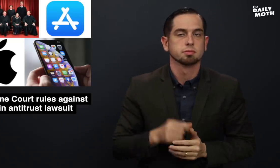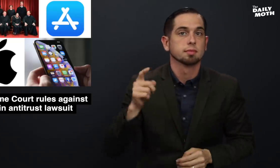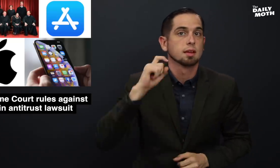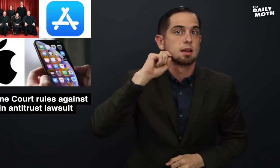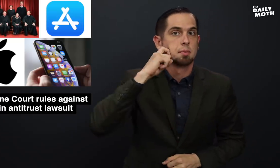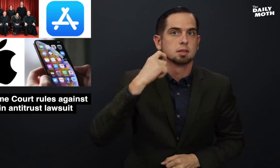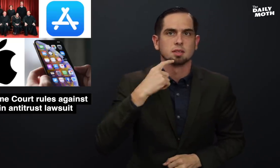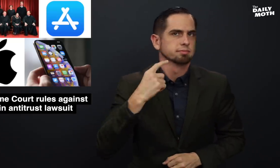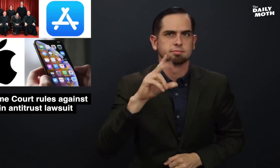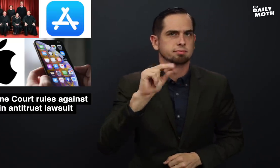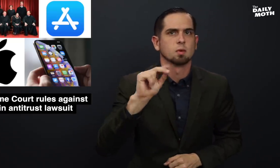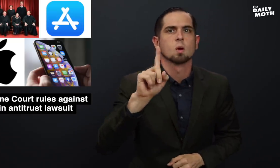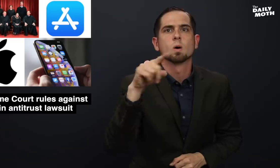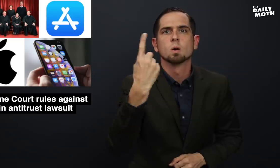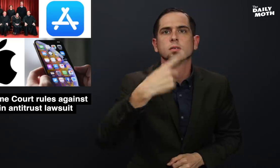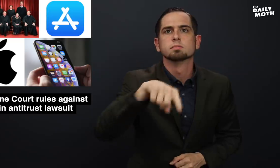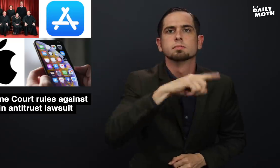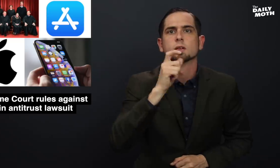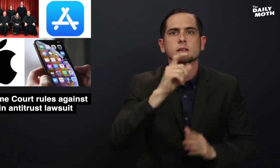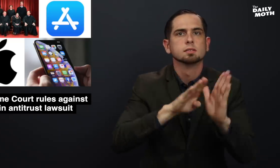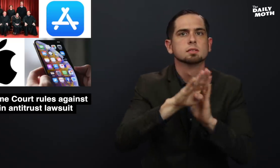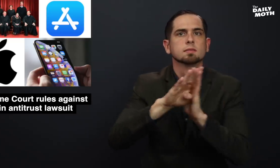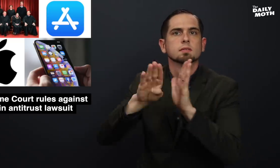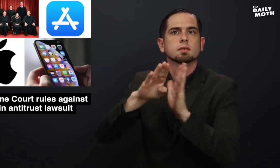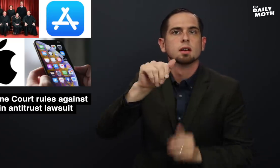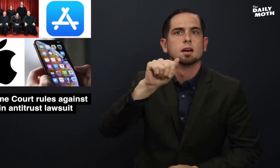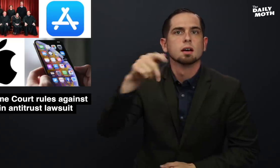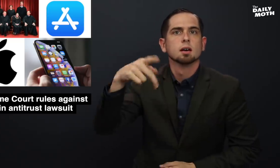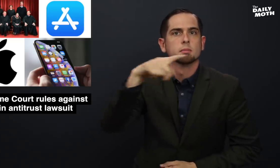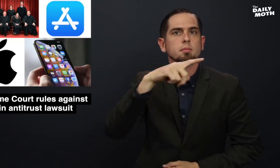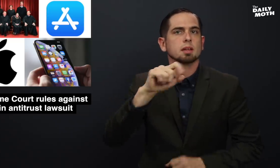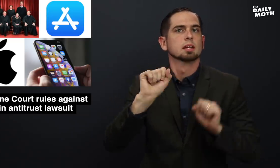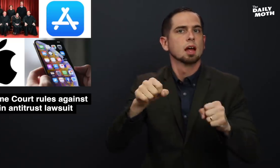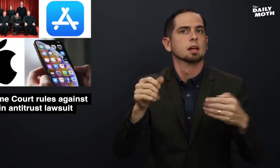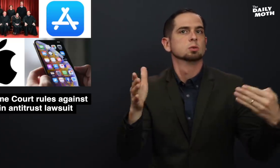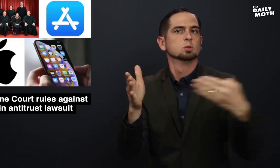Apple said only app developers should be able to sue